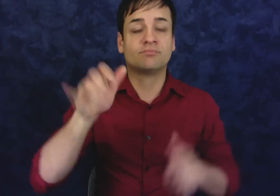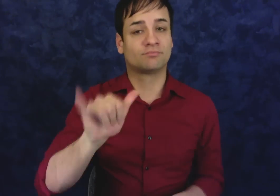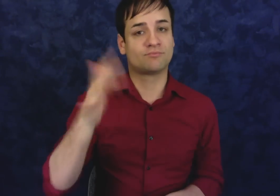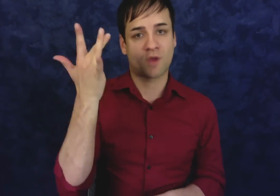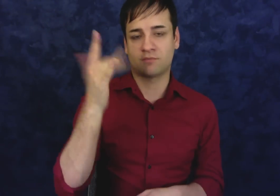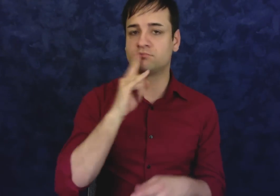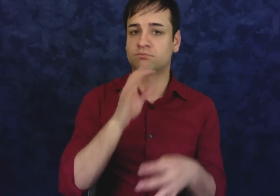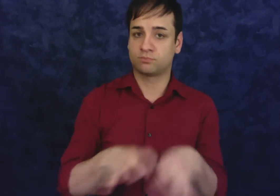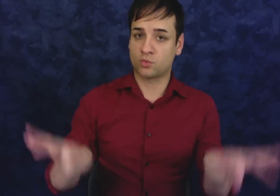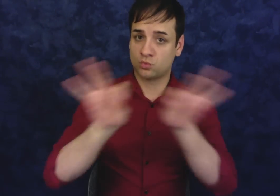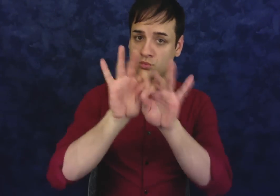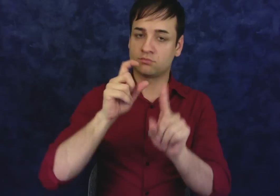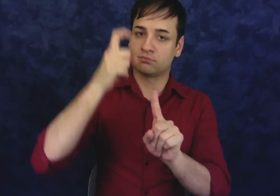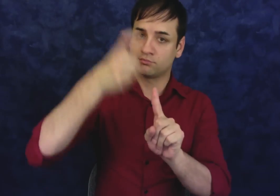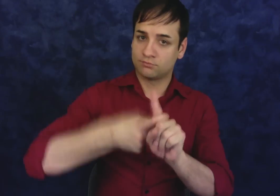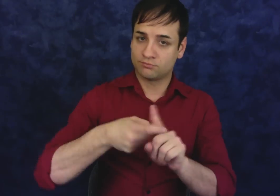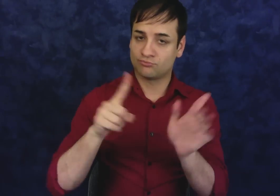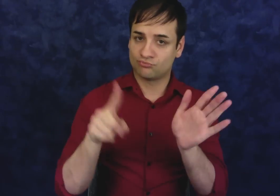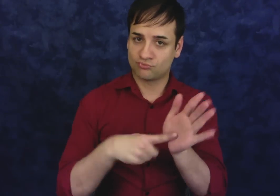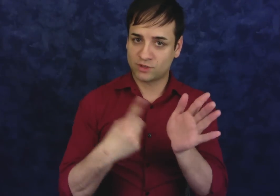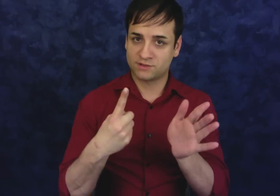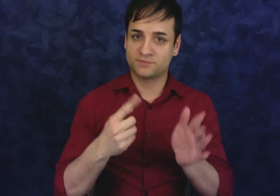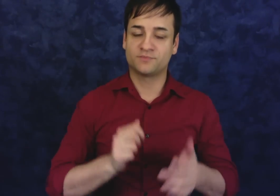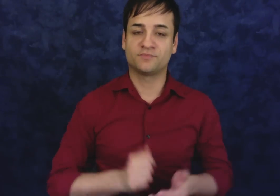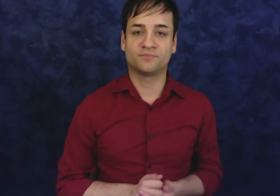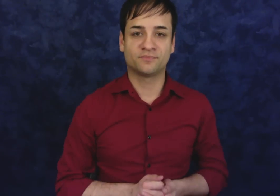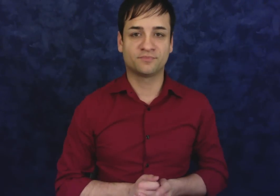It is safer to wear only one condom at a time.